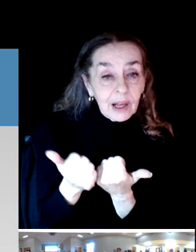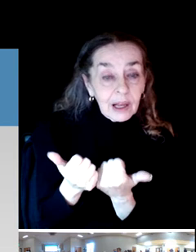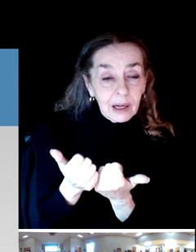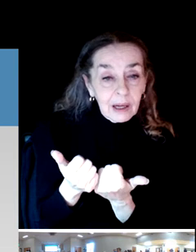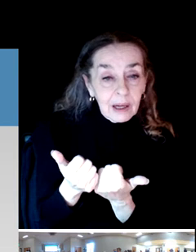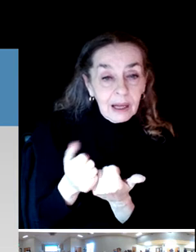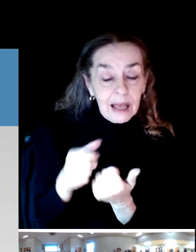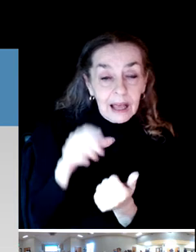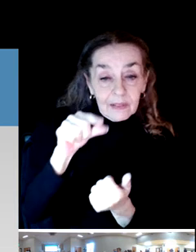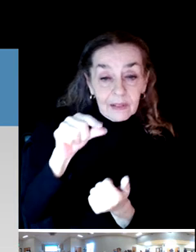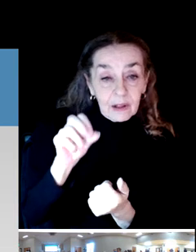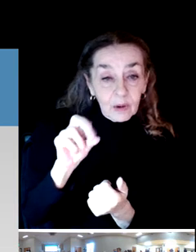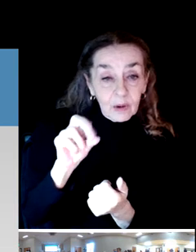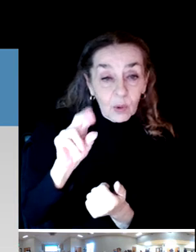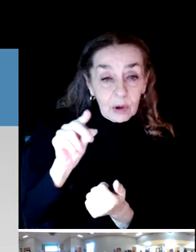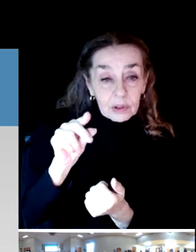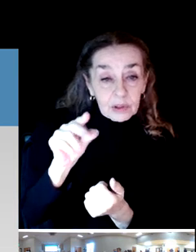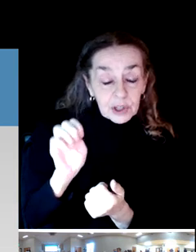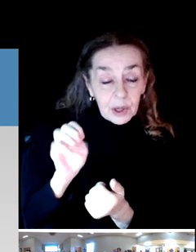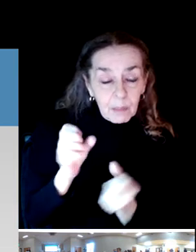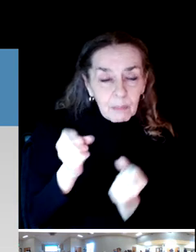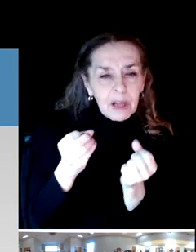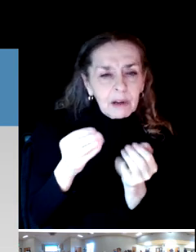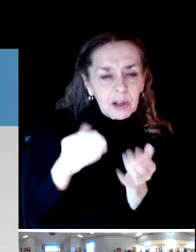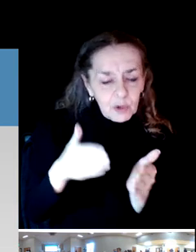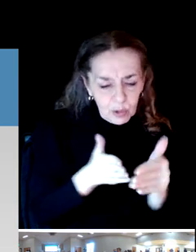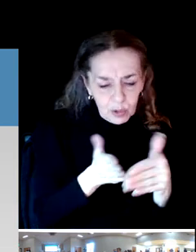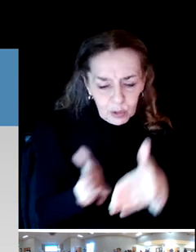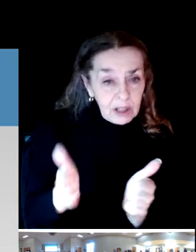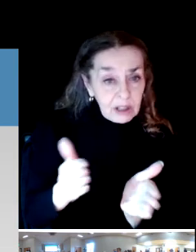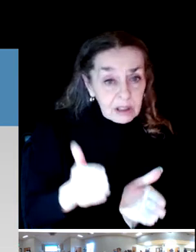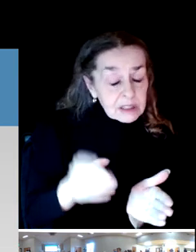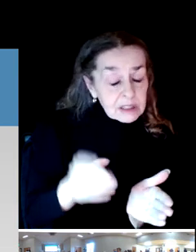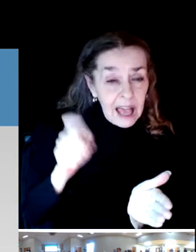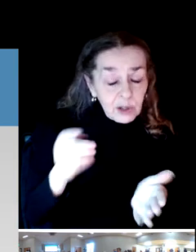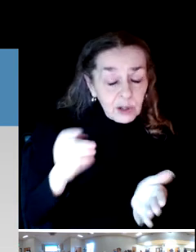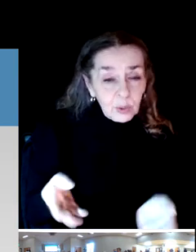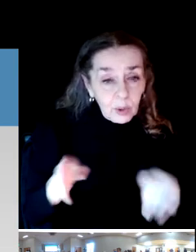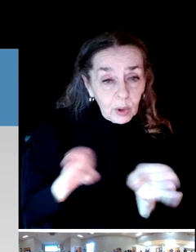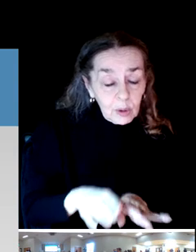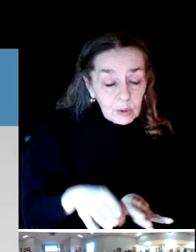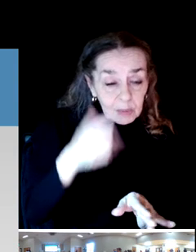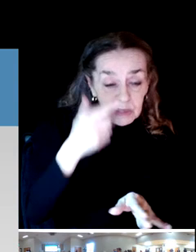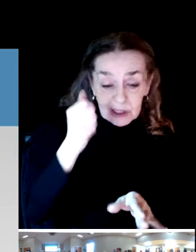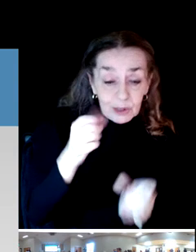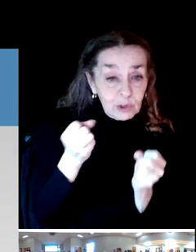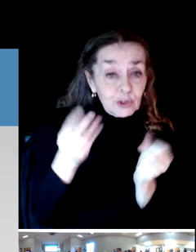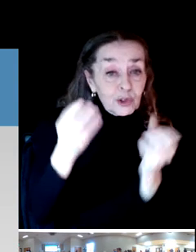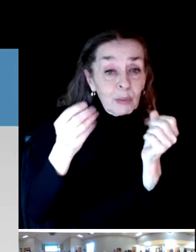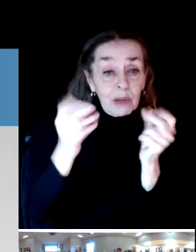many trails had to close, not because it was dangerous, but because there were too many people.